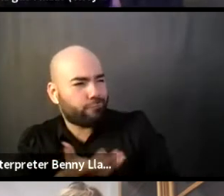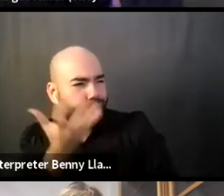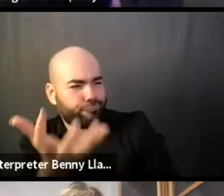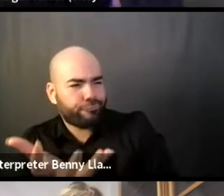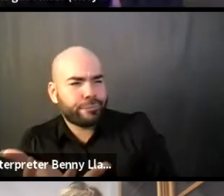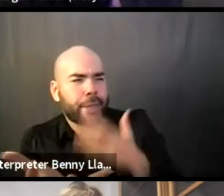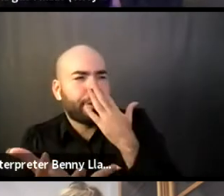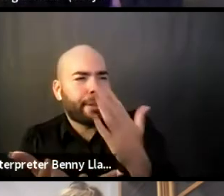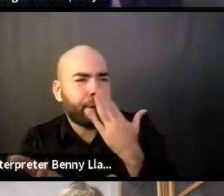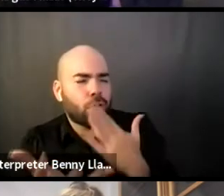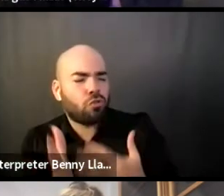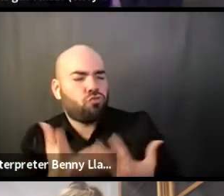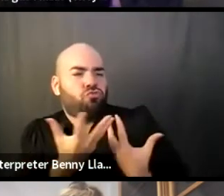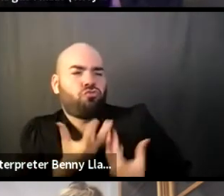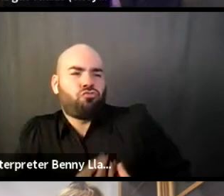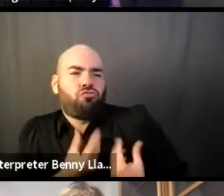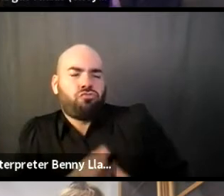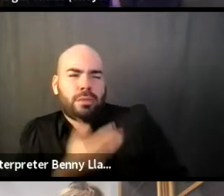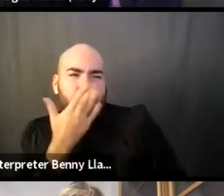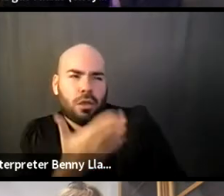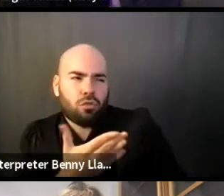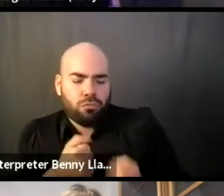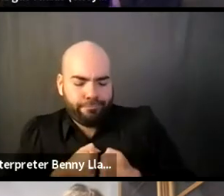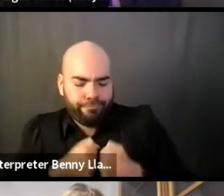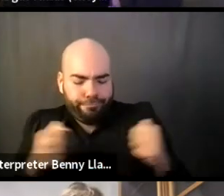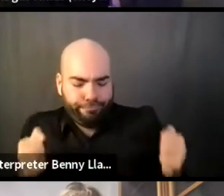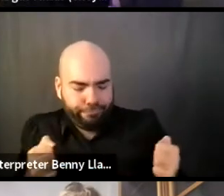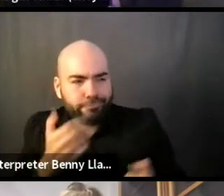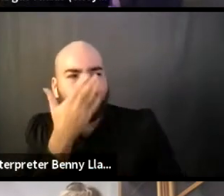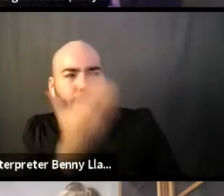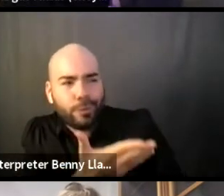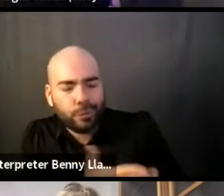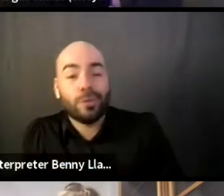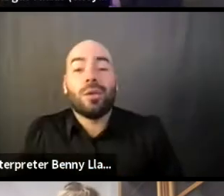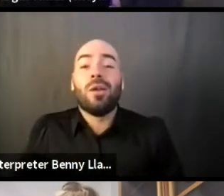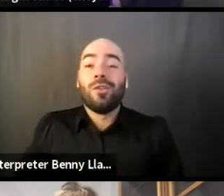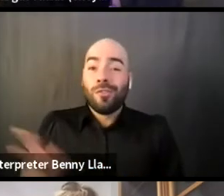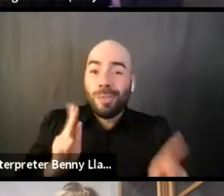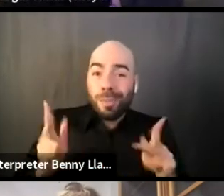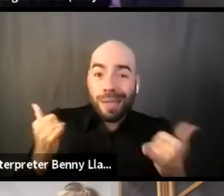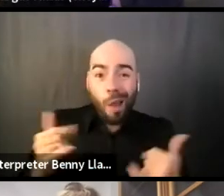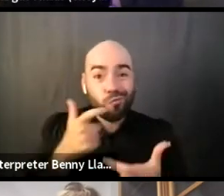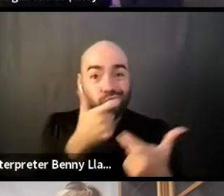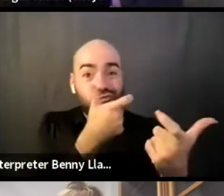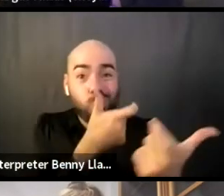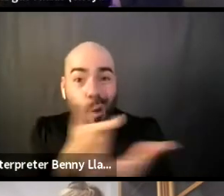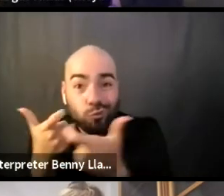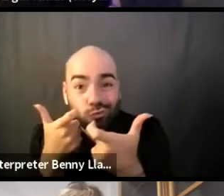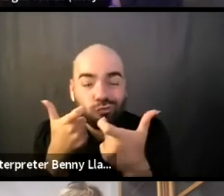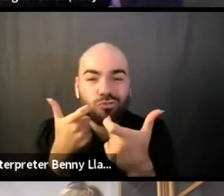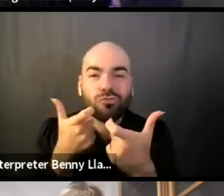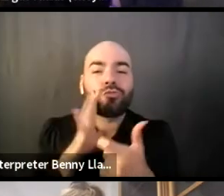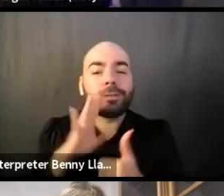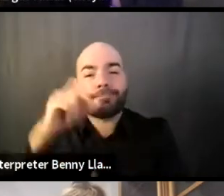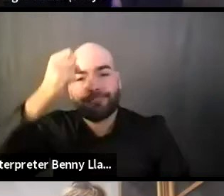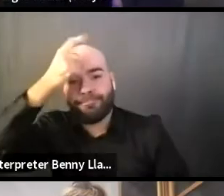I think a few people on this call or on this livestream do as well. As we get ready to-